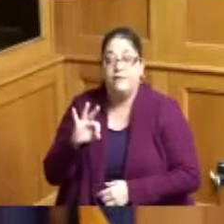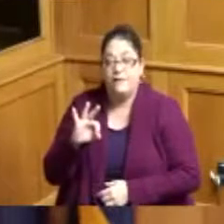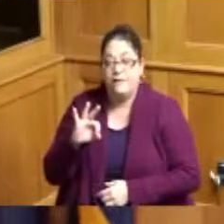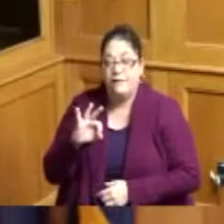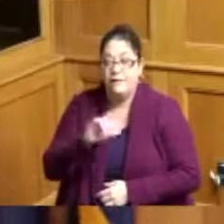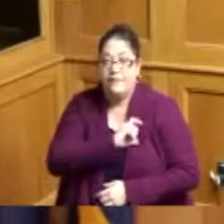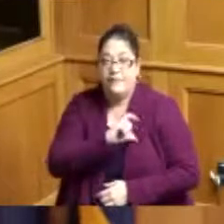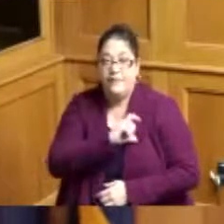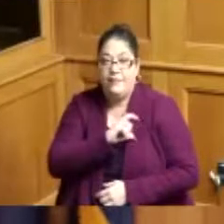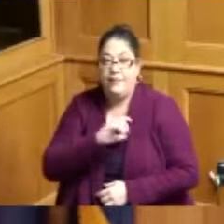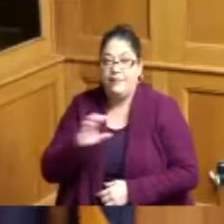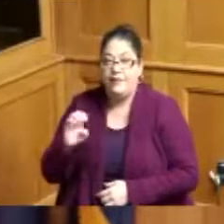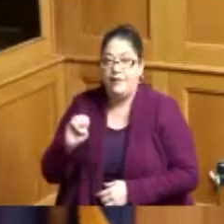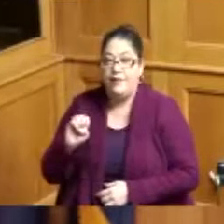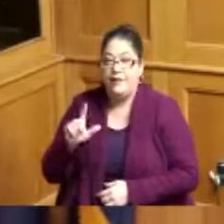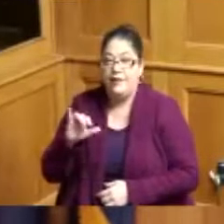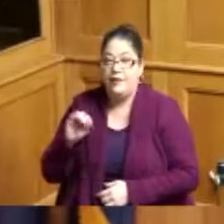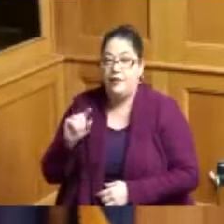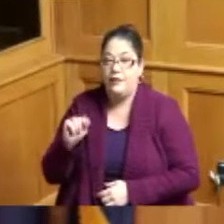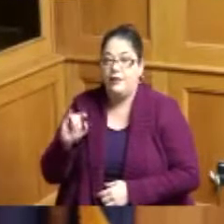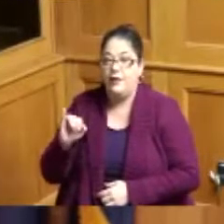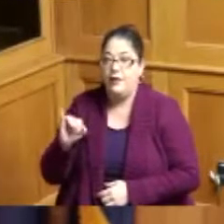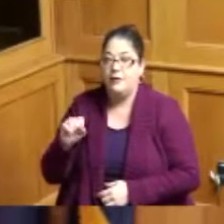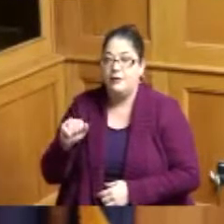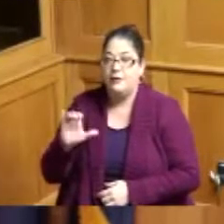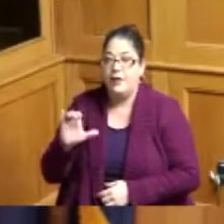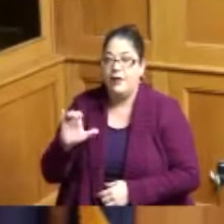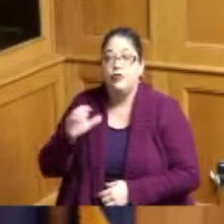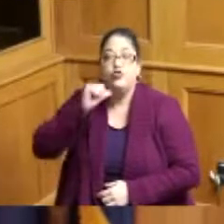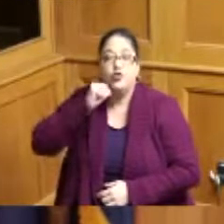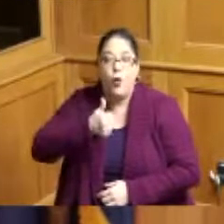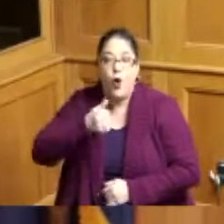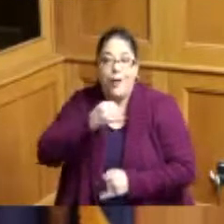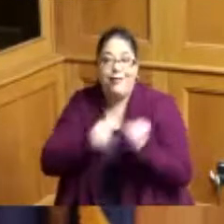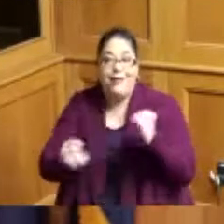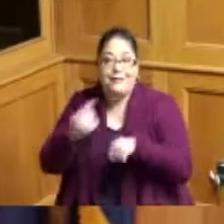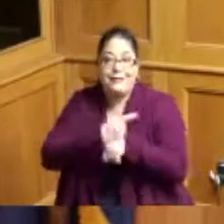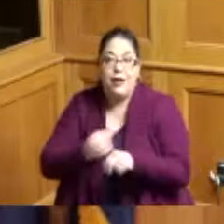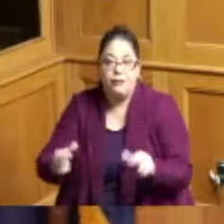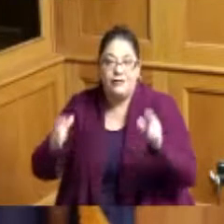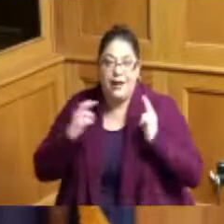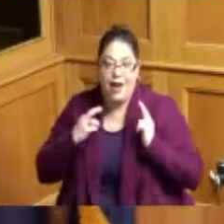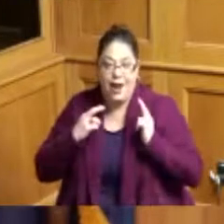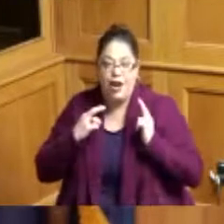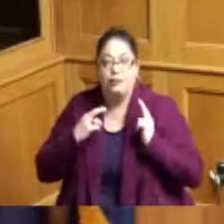Chief Eliot Isaac he'll be retiring tomorrow here's someone else who came from our community